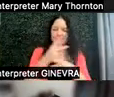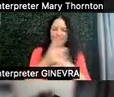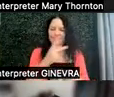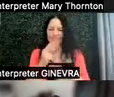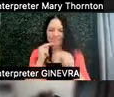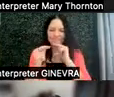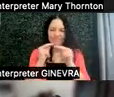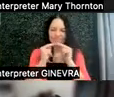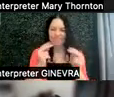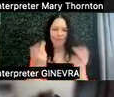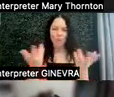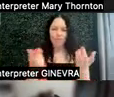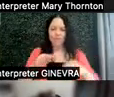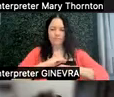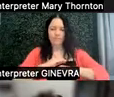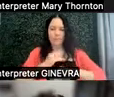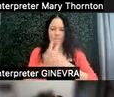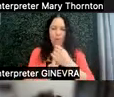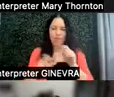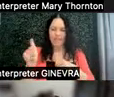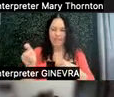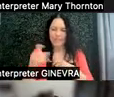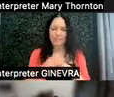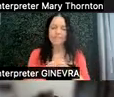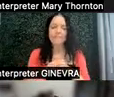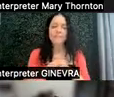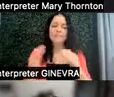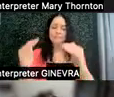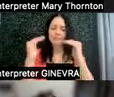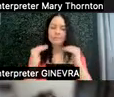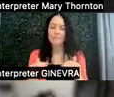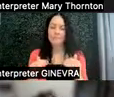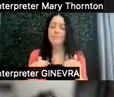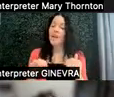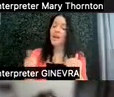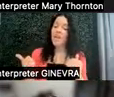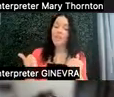And then, the other big piece of this idea of understanding what